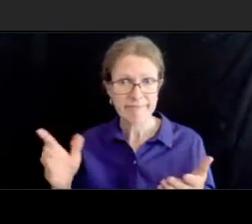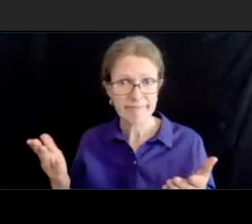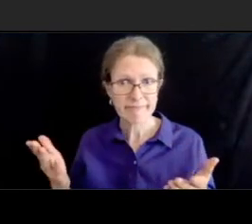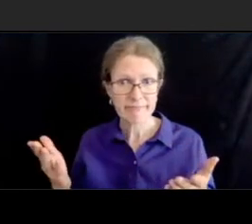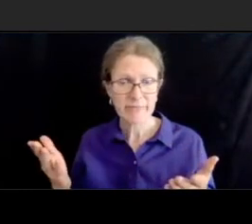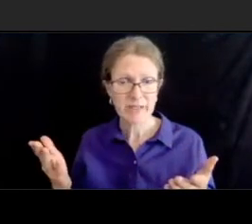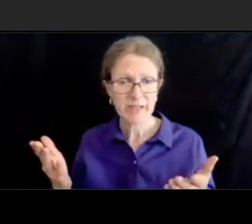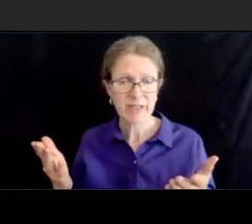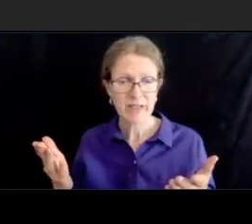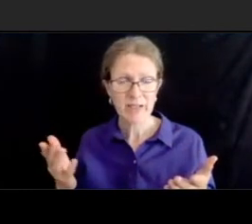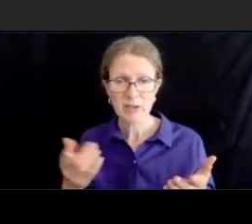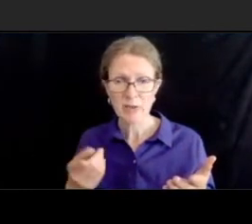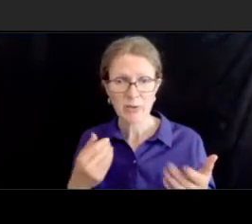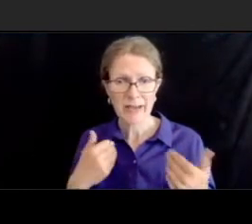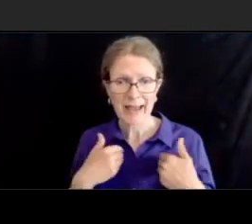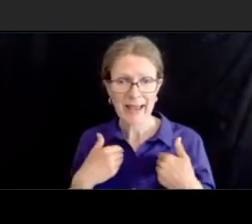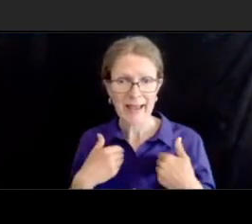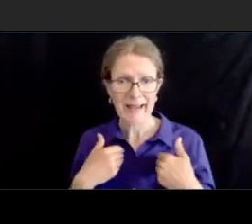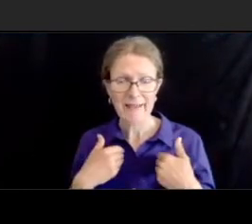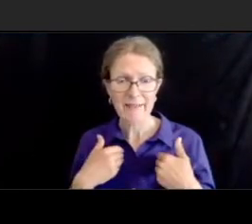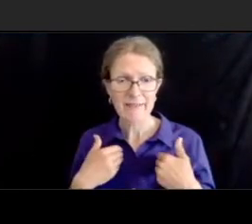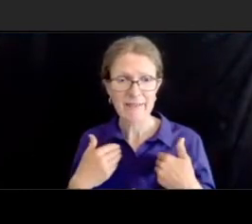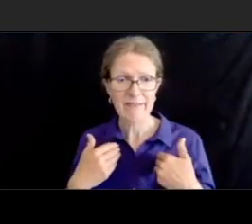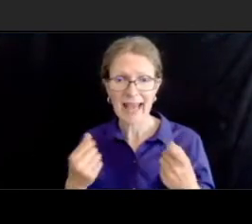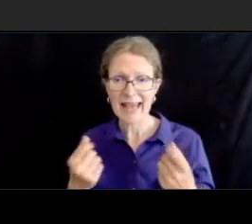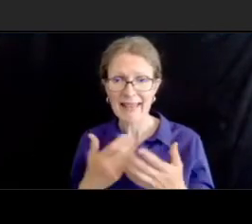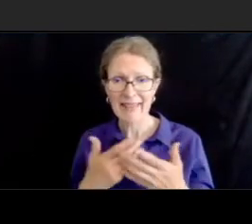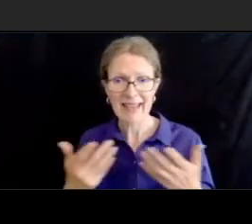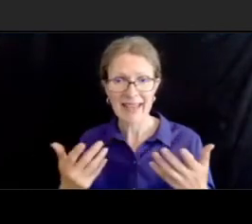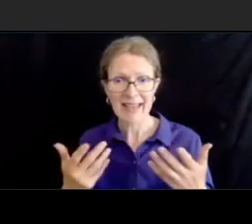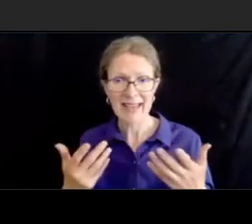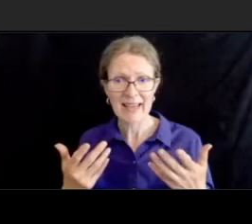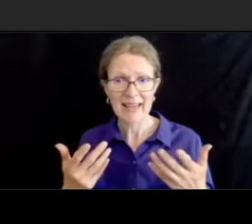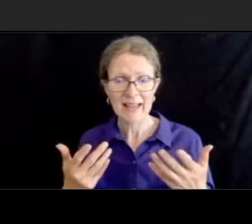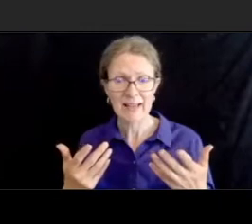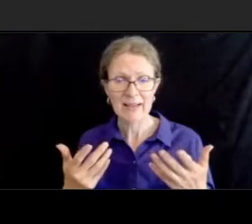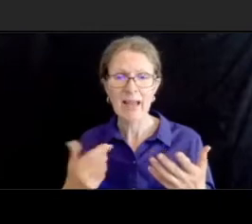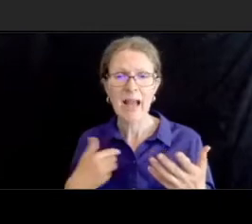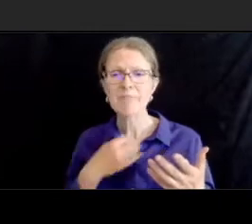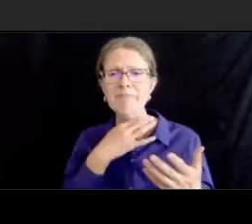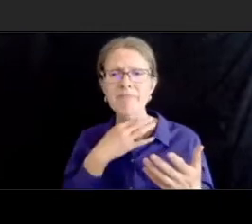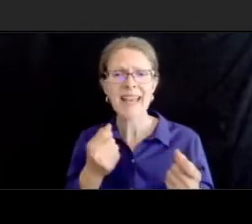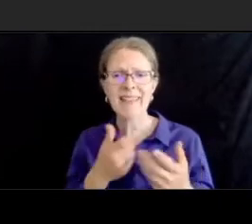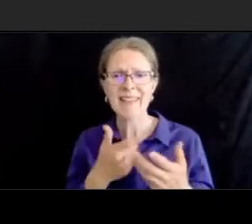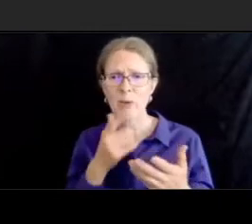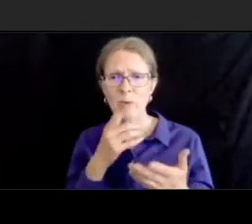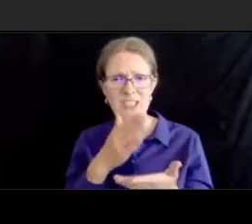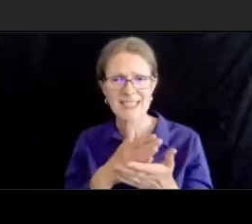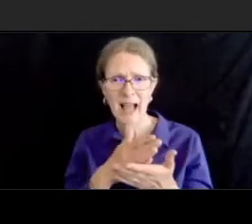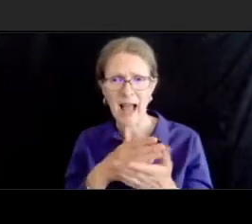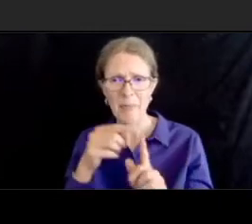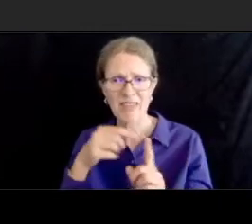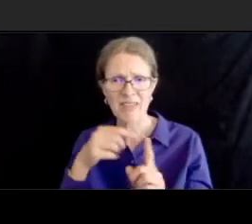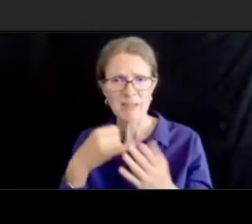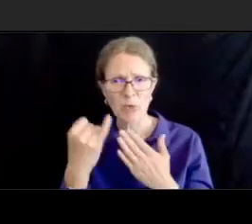concerned with with um the reduction in the number of seconds to cross that's that it's